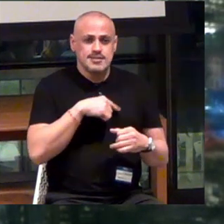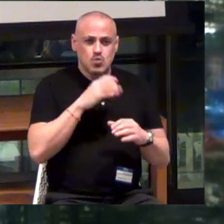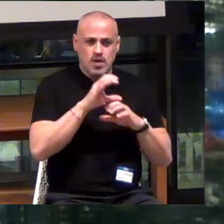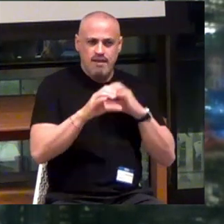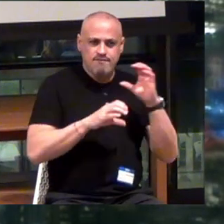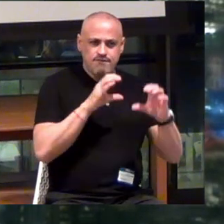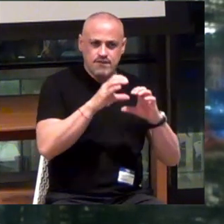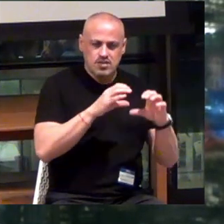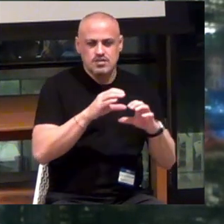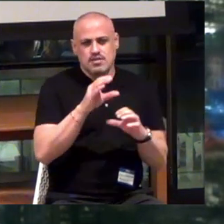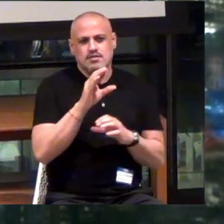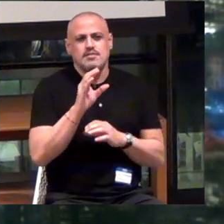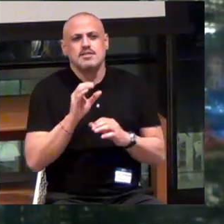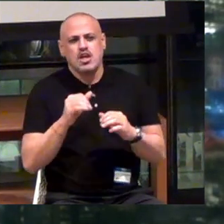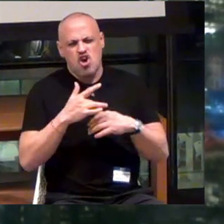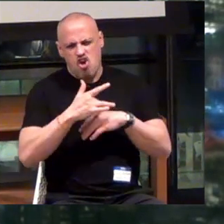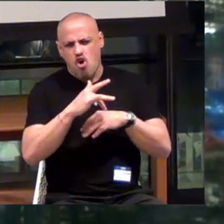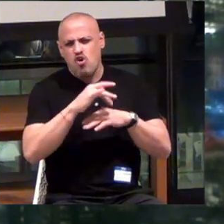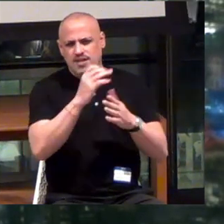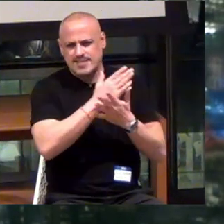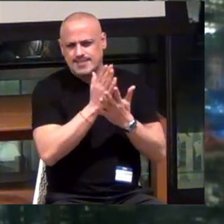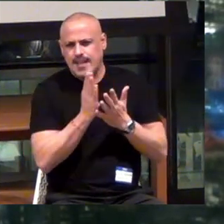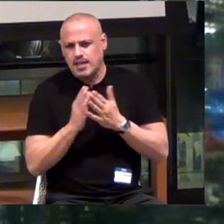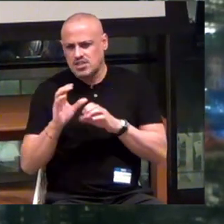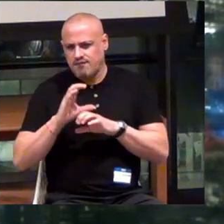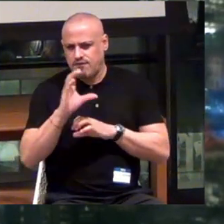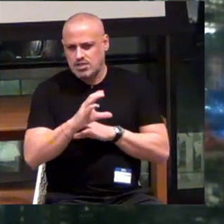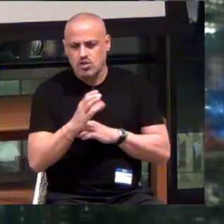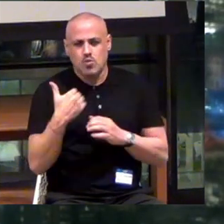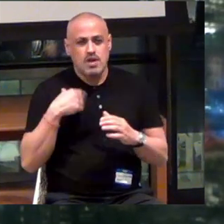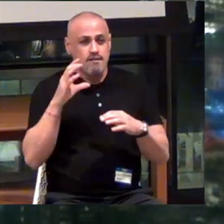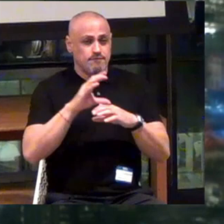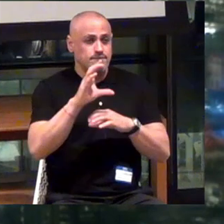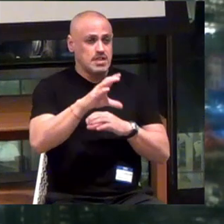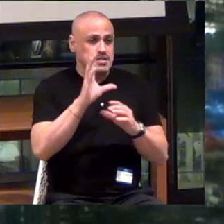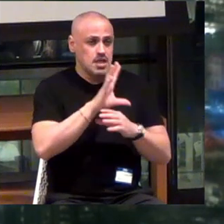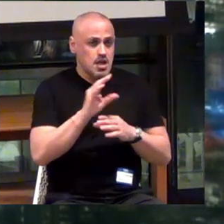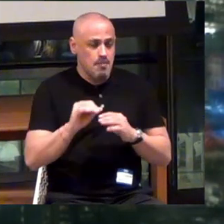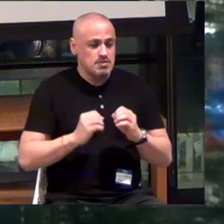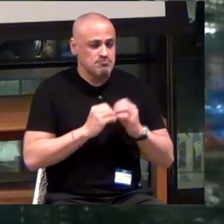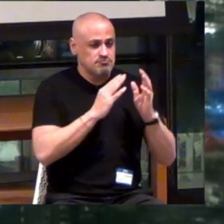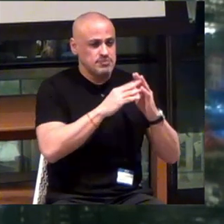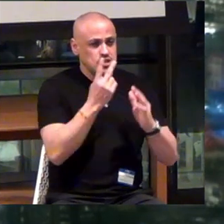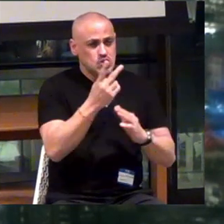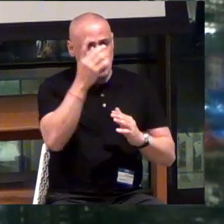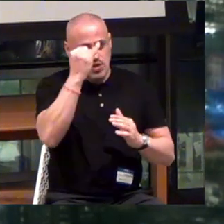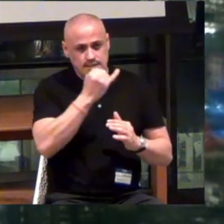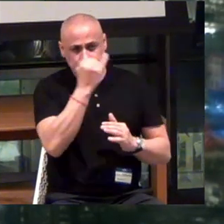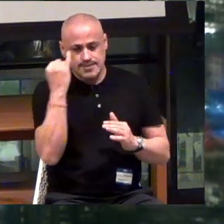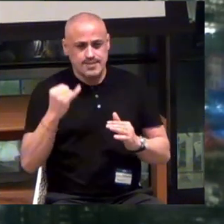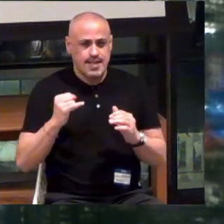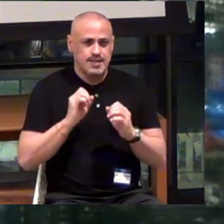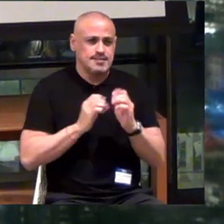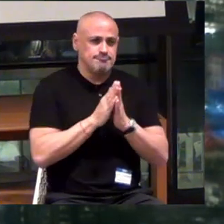5Lion Ventures, early stage investor, we invested in a company founded by two Italian entrepreneurs,